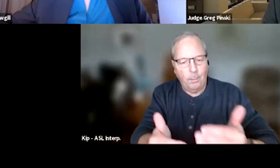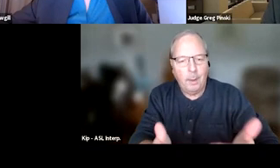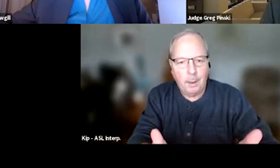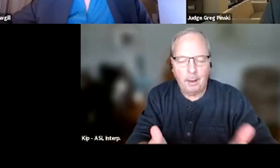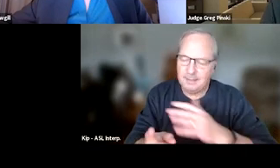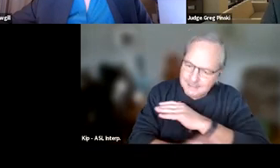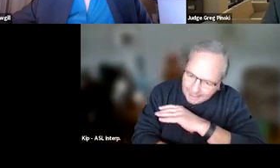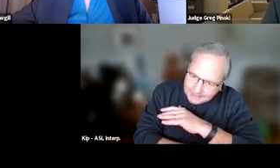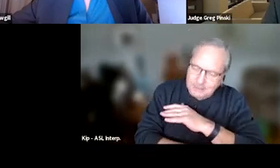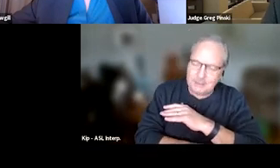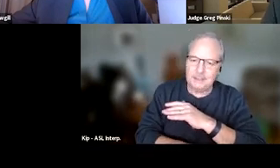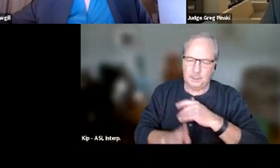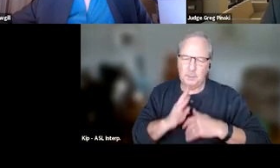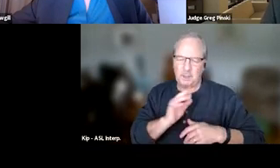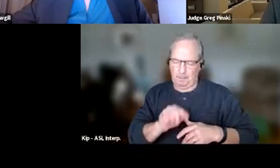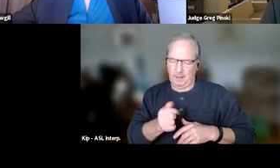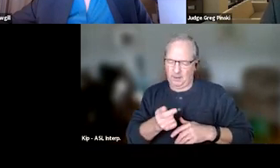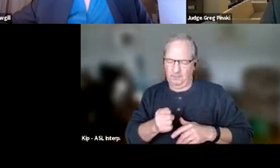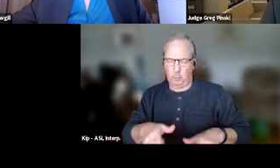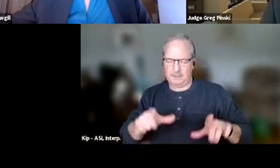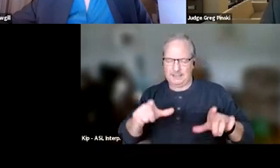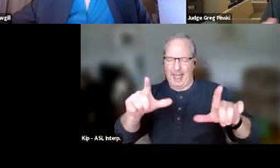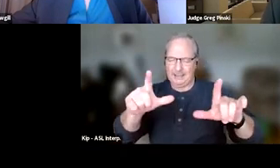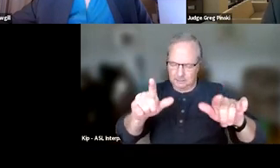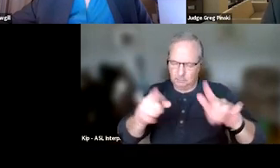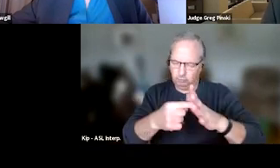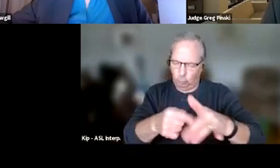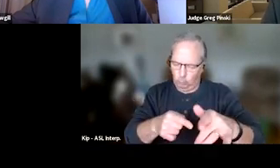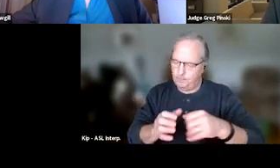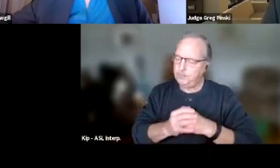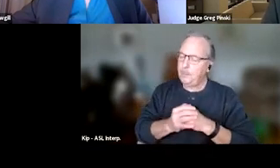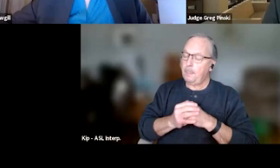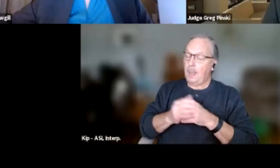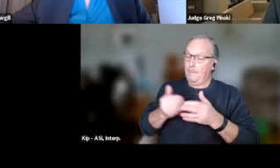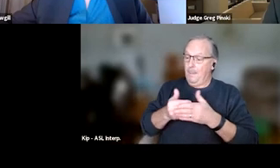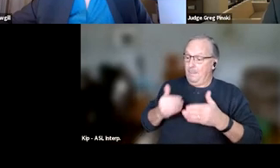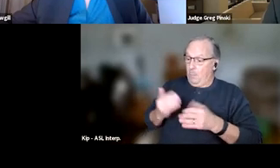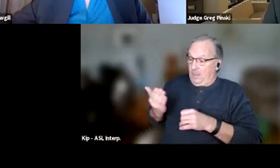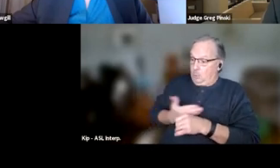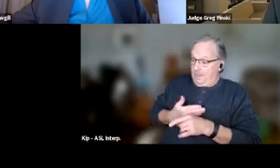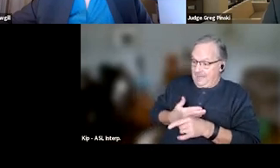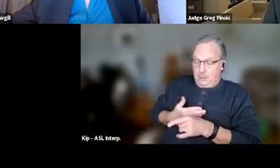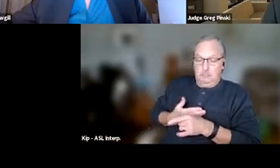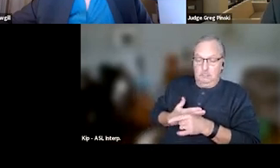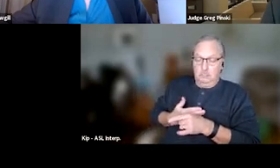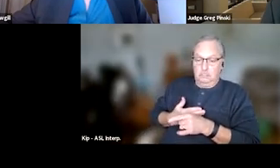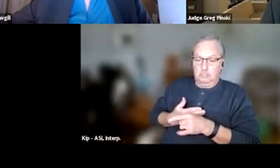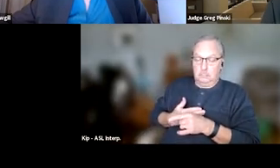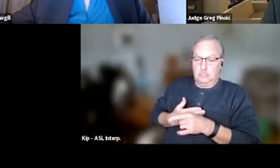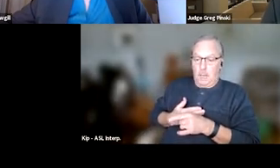as we'll talk about here in a couple of slides, and before the termination, our probation officer had done a home visit.